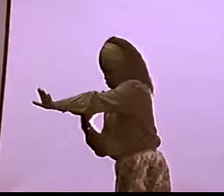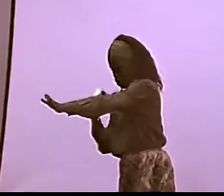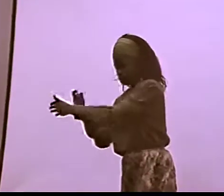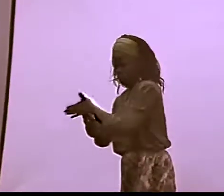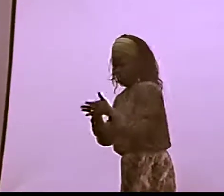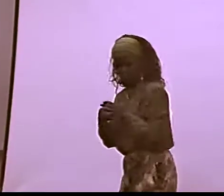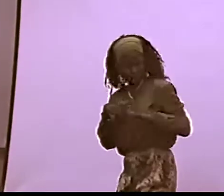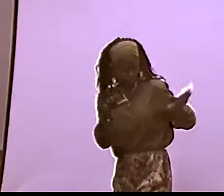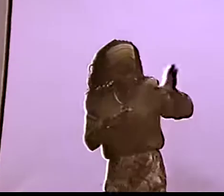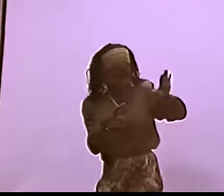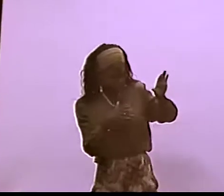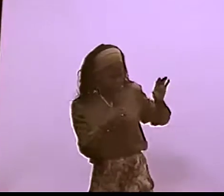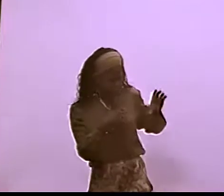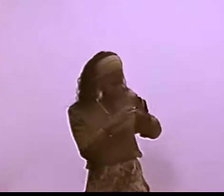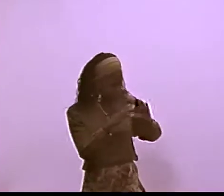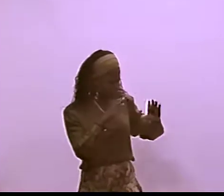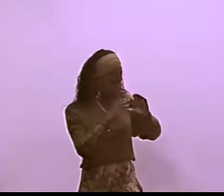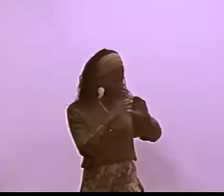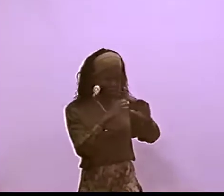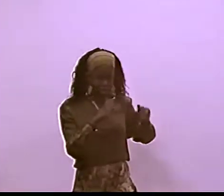YOU KNOW WHAT THAT MEANS WHEN I DO THIS.